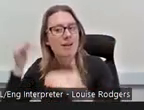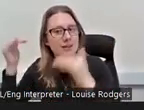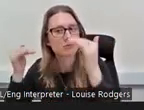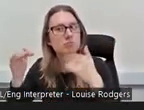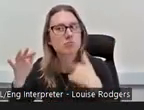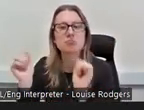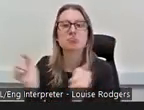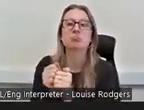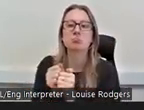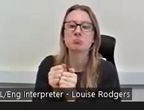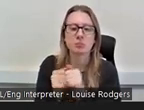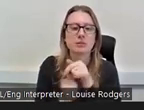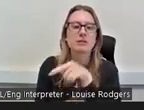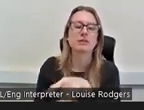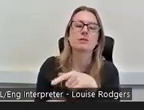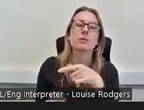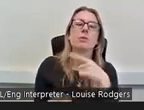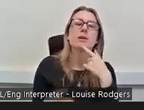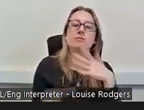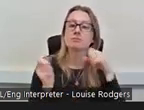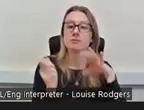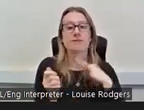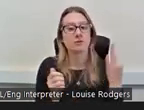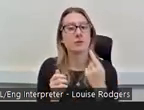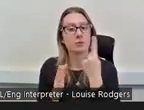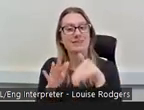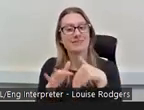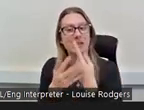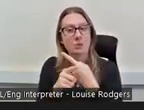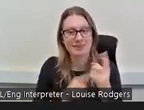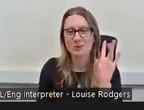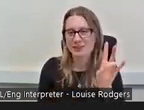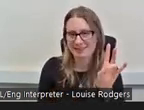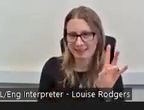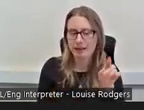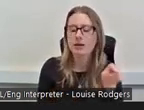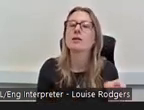and I started volunteering one day a week on a Wednesday with the Coalfield Regeneration